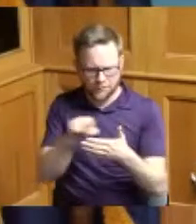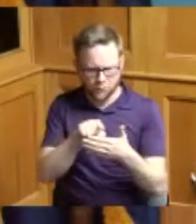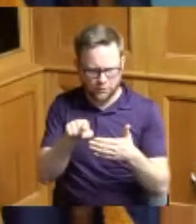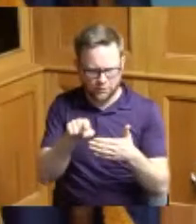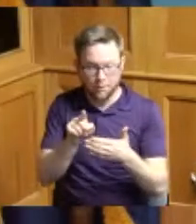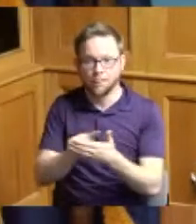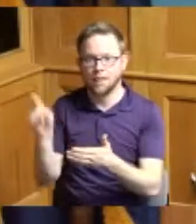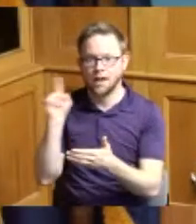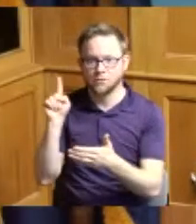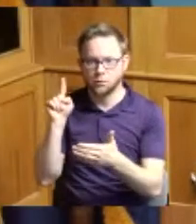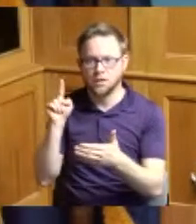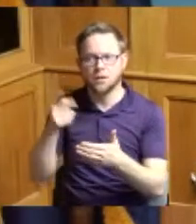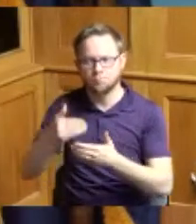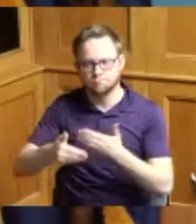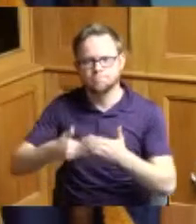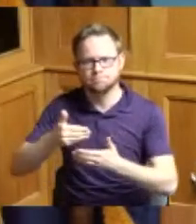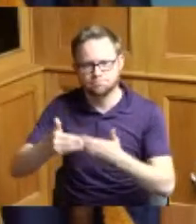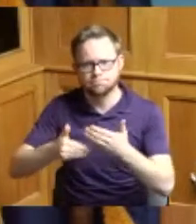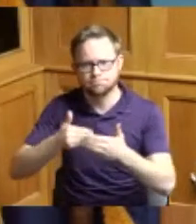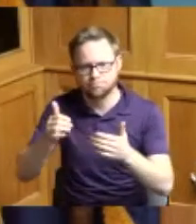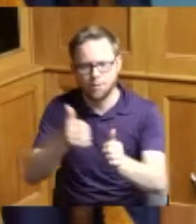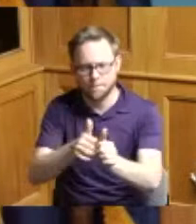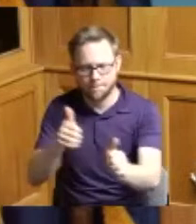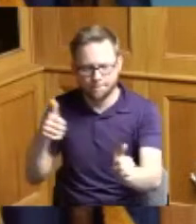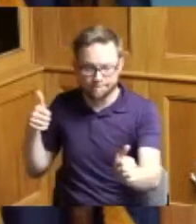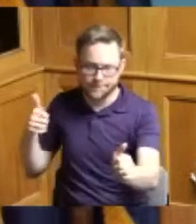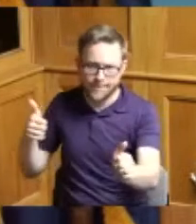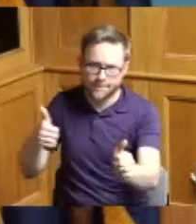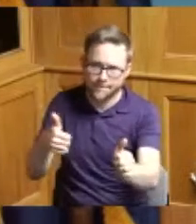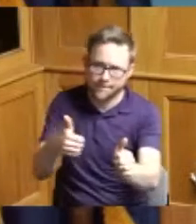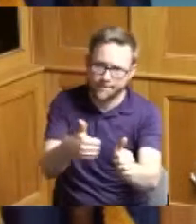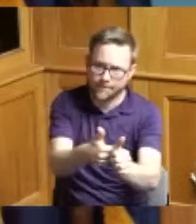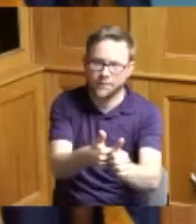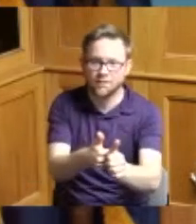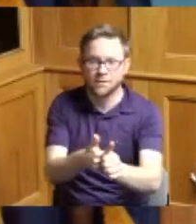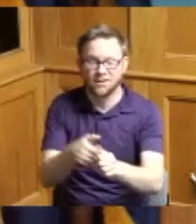making progress on that so this actually helps us to continue to help people I just want to